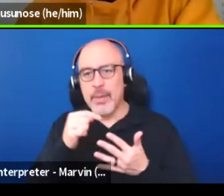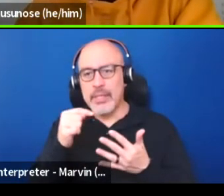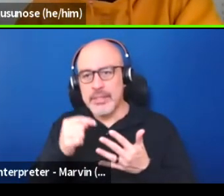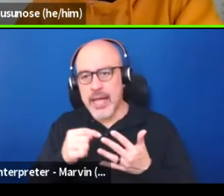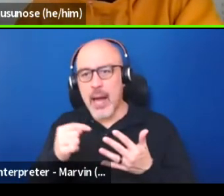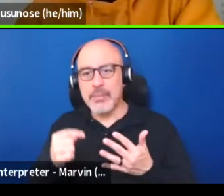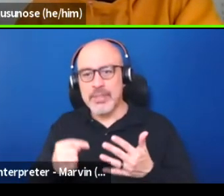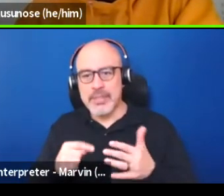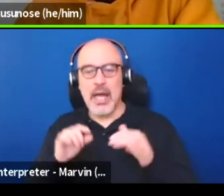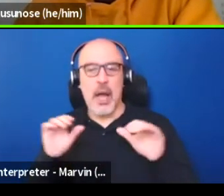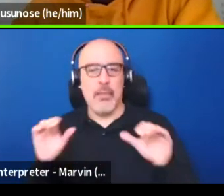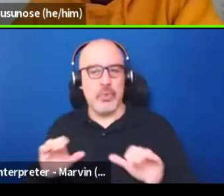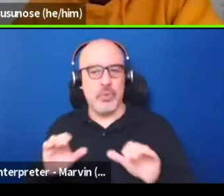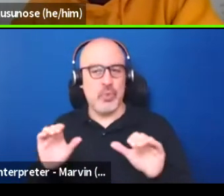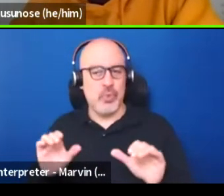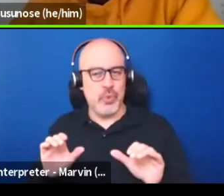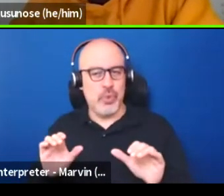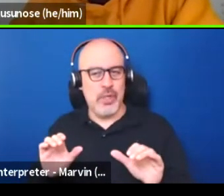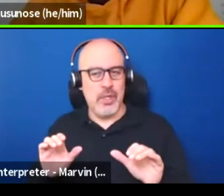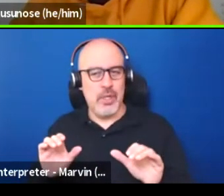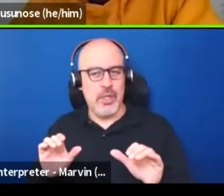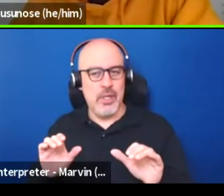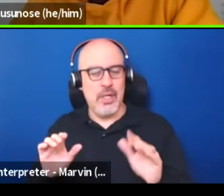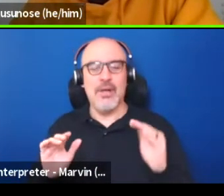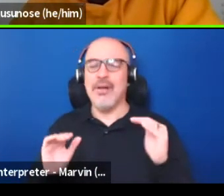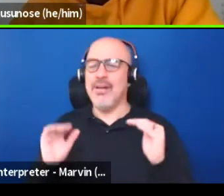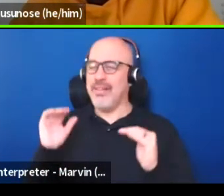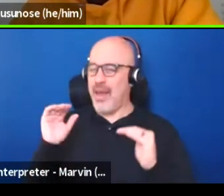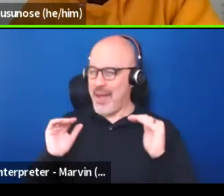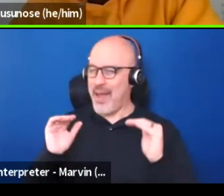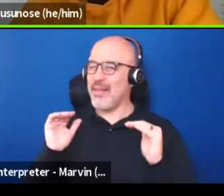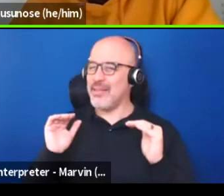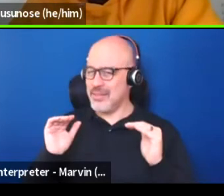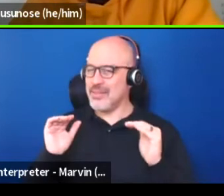And I think that balance is gonna be really important